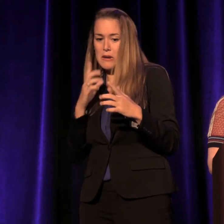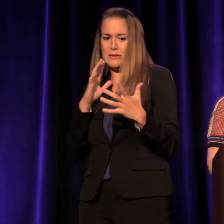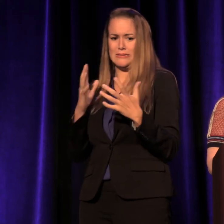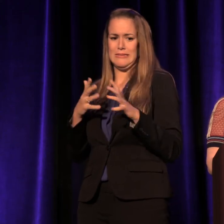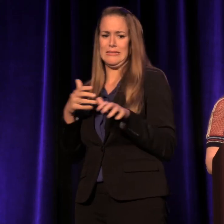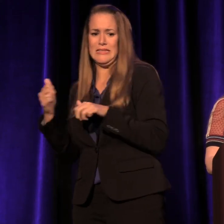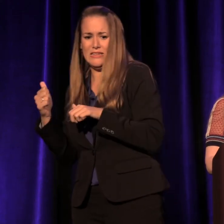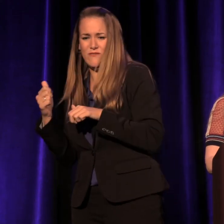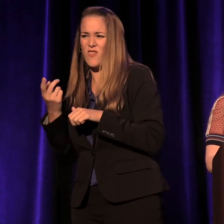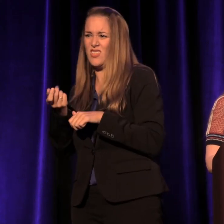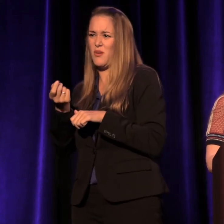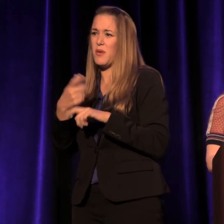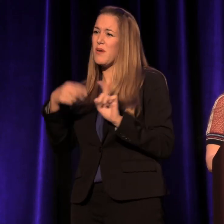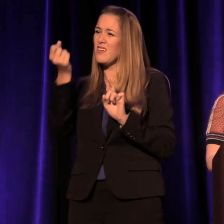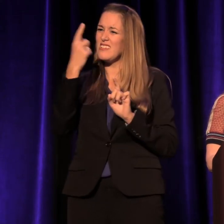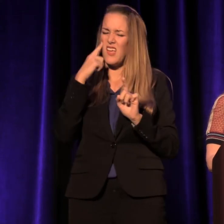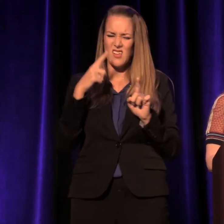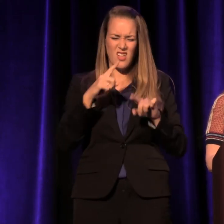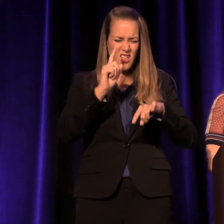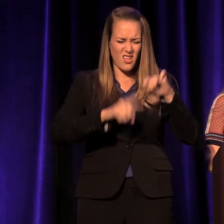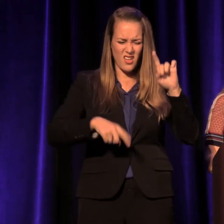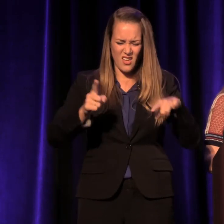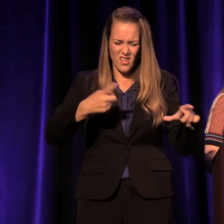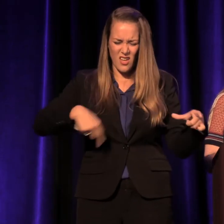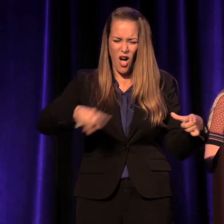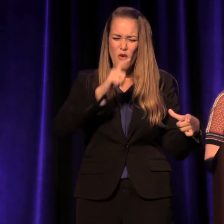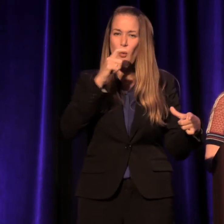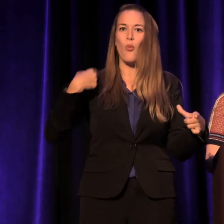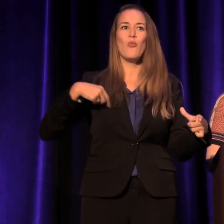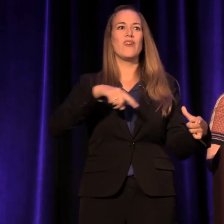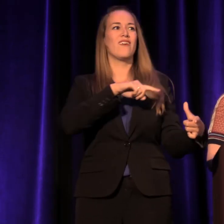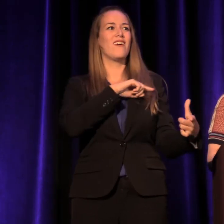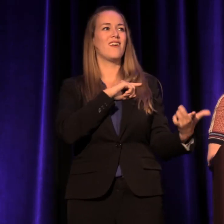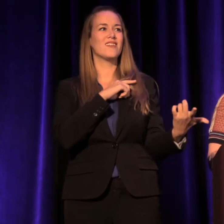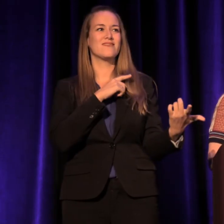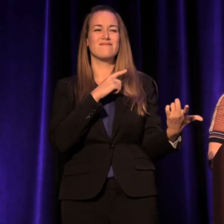It's like a Petri dish of who we are and where we're at.